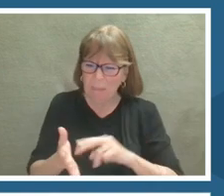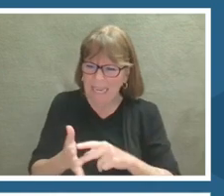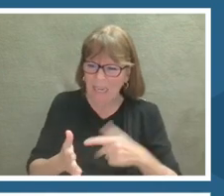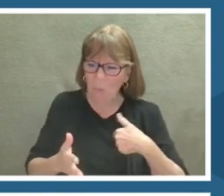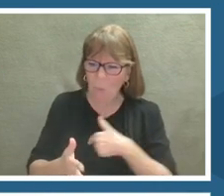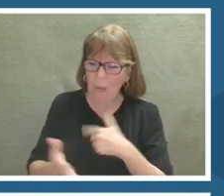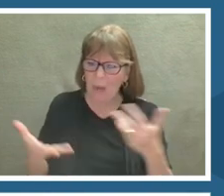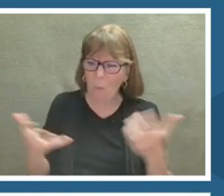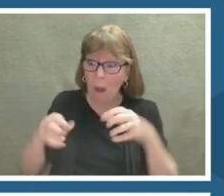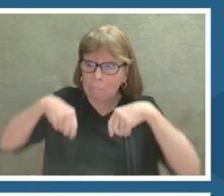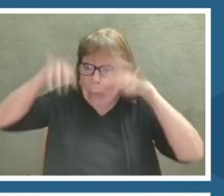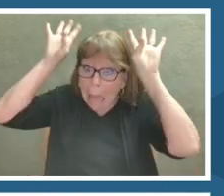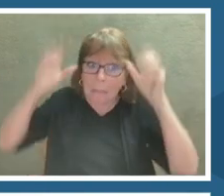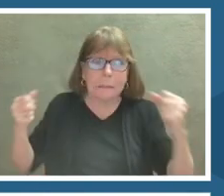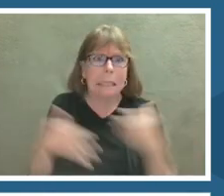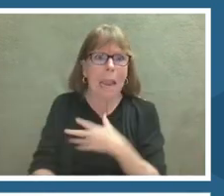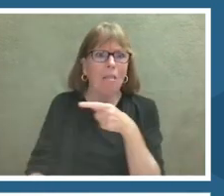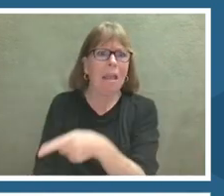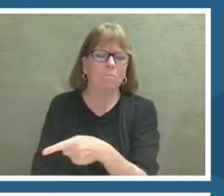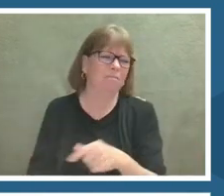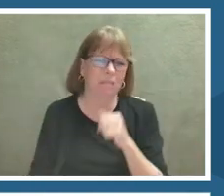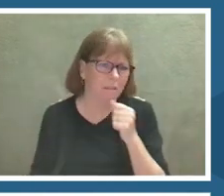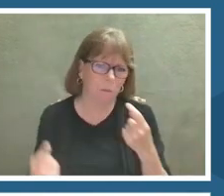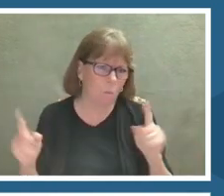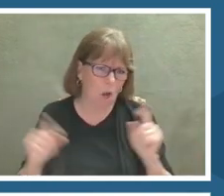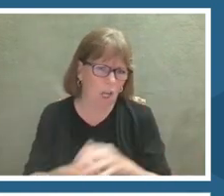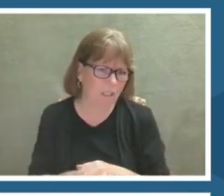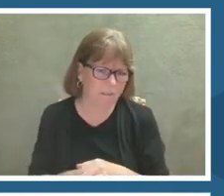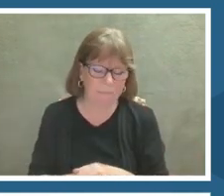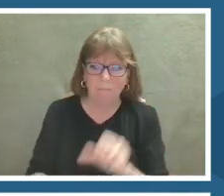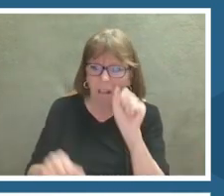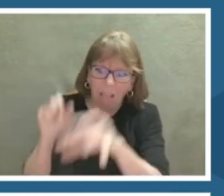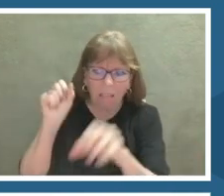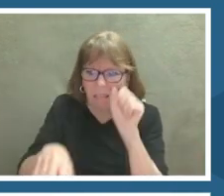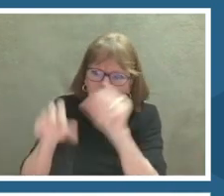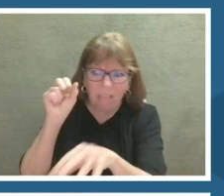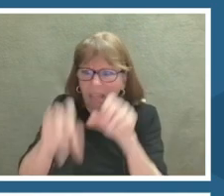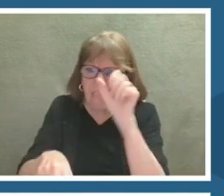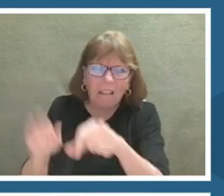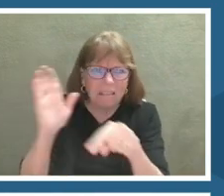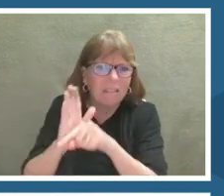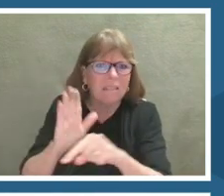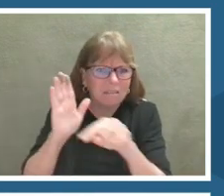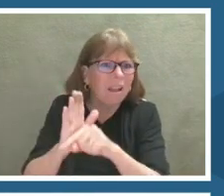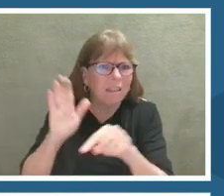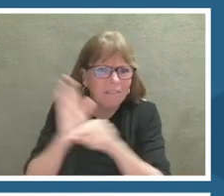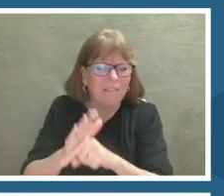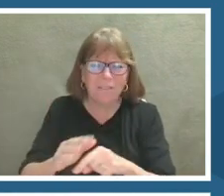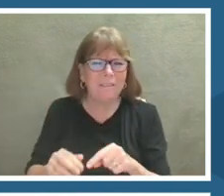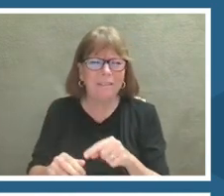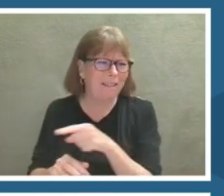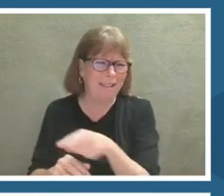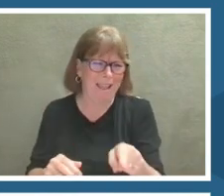doesn't work. Bombarding them with all of the negative data and facts, people don't respond to it.